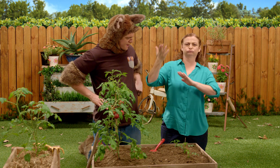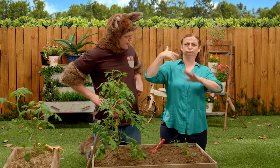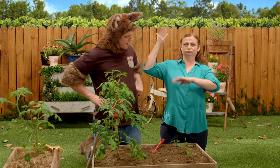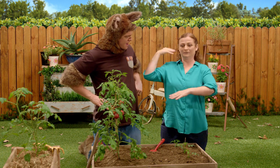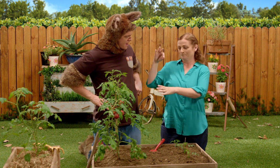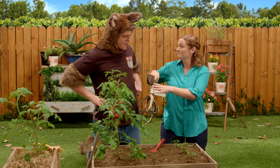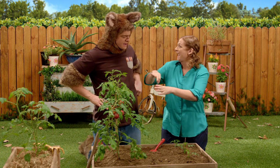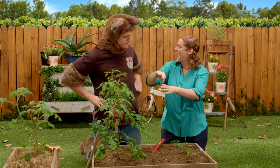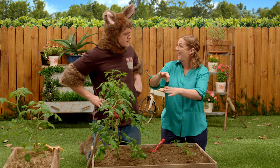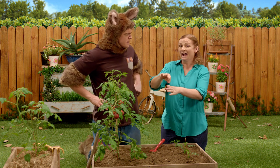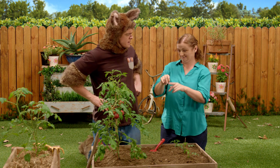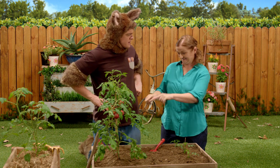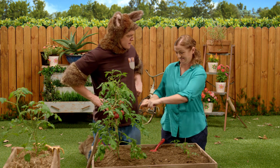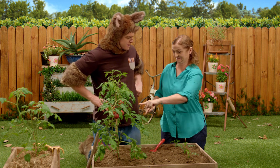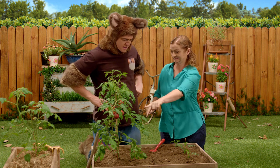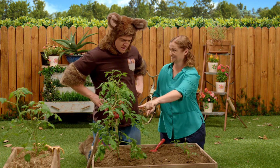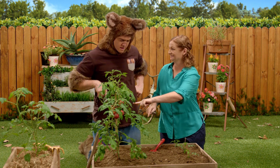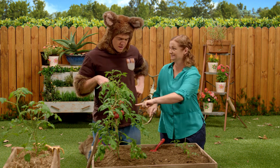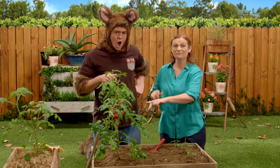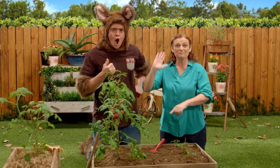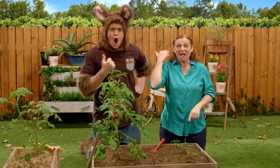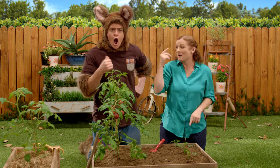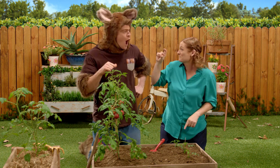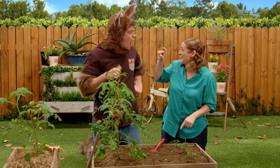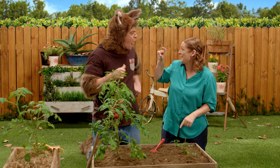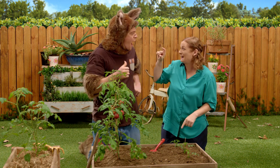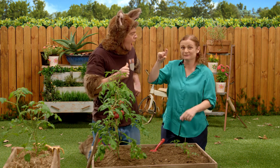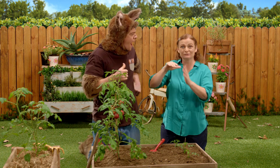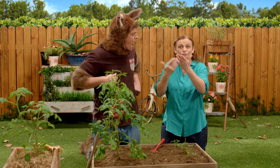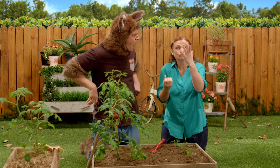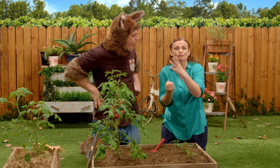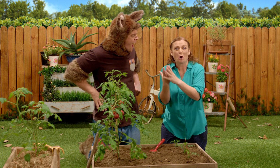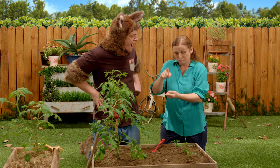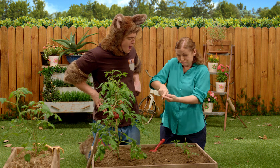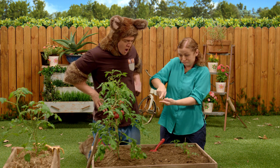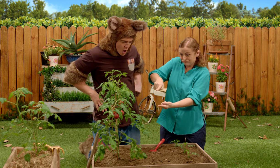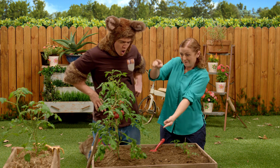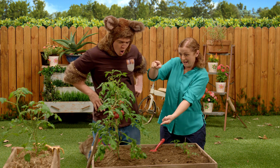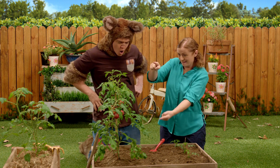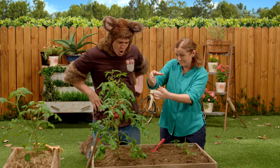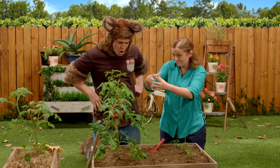And these are the ones that we planted a while ago. They were very small, but now they have grown,